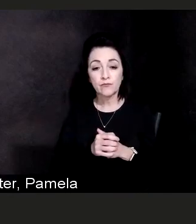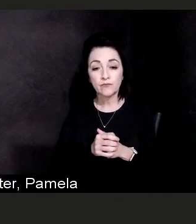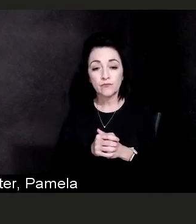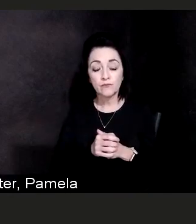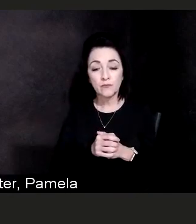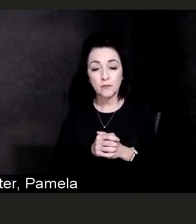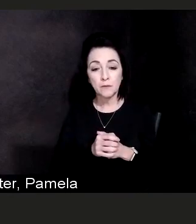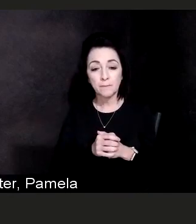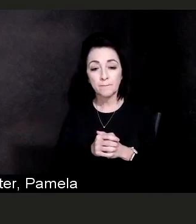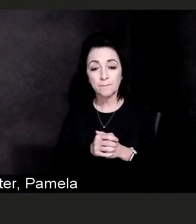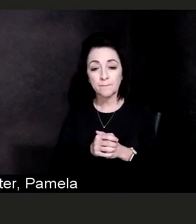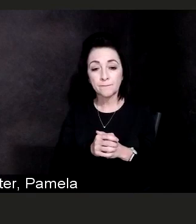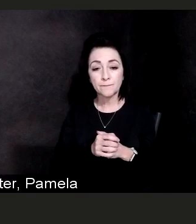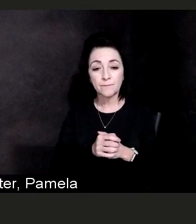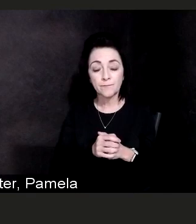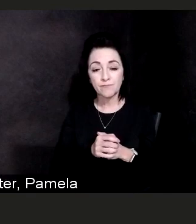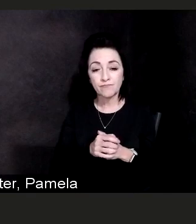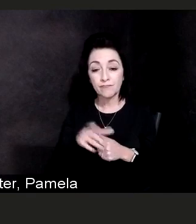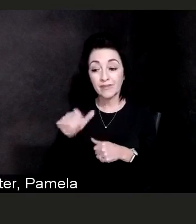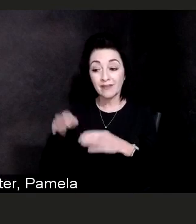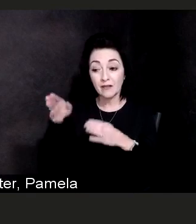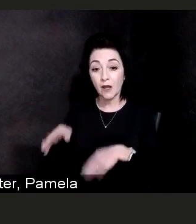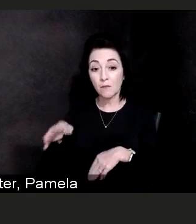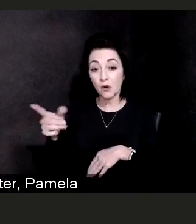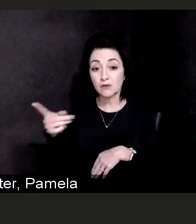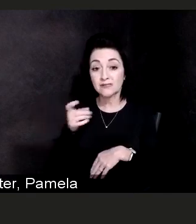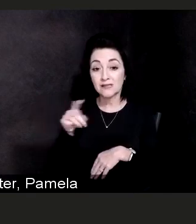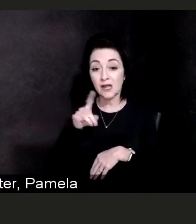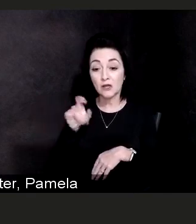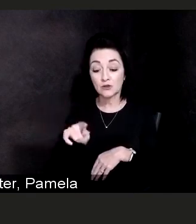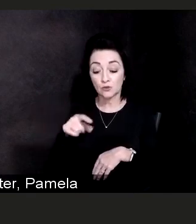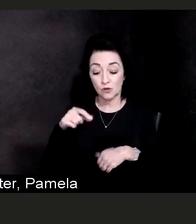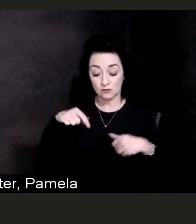who is over 65 would fall in the 1B,